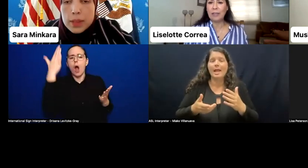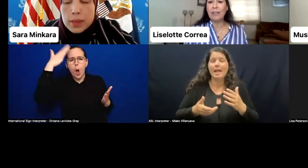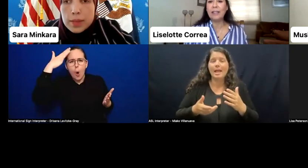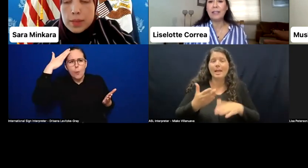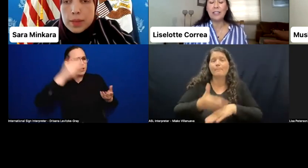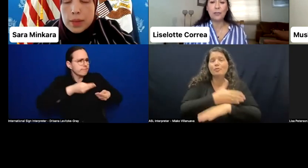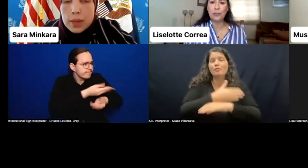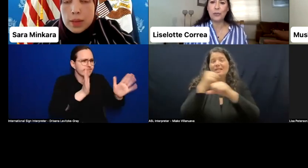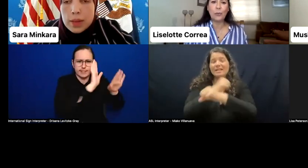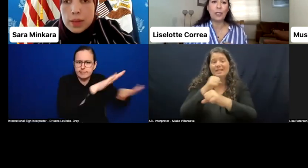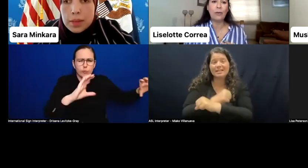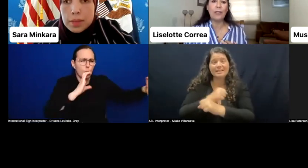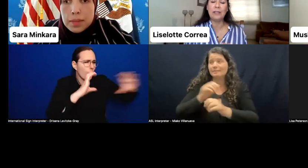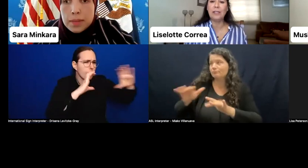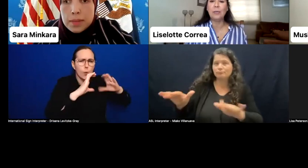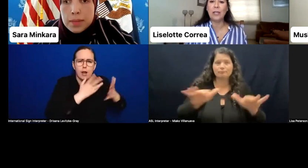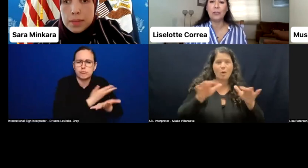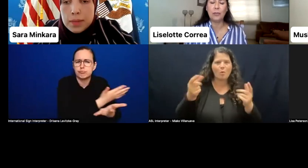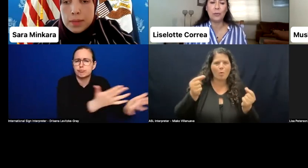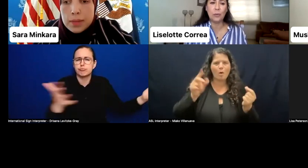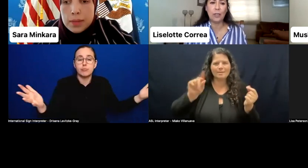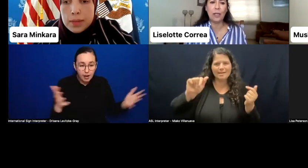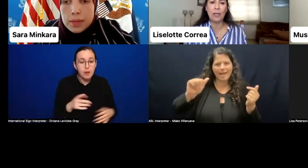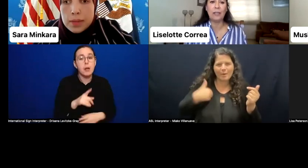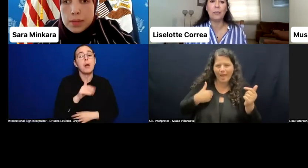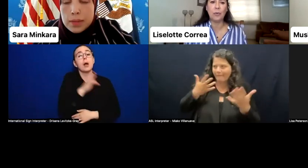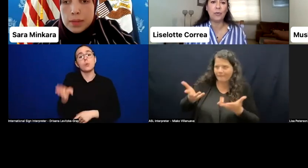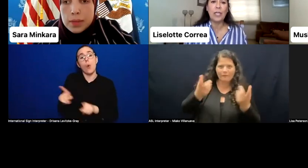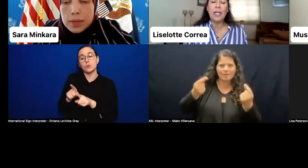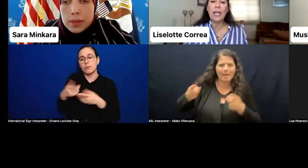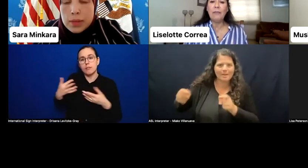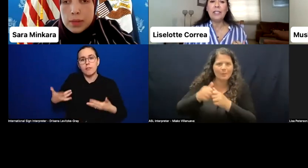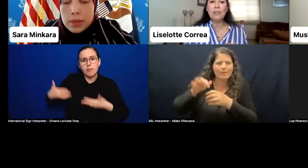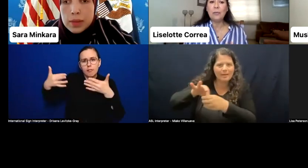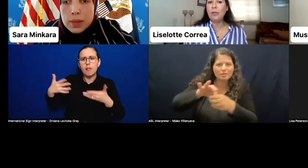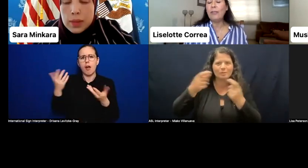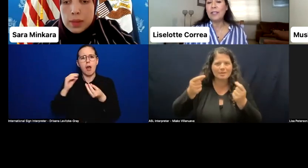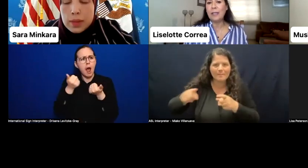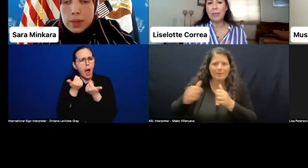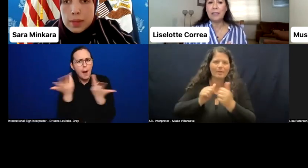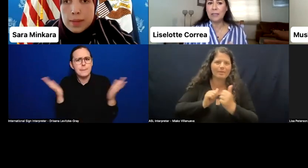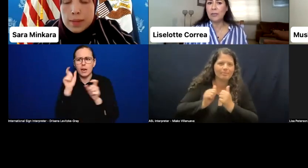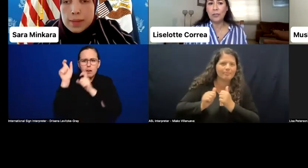I think that's for sure one of the things that we have to improve. Having the support of academic institutions